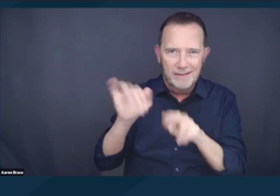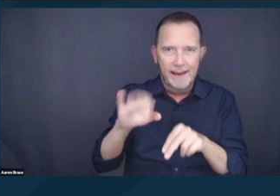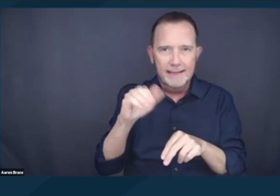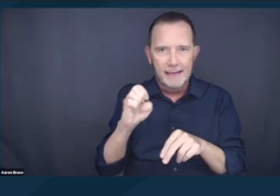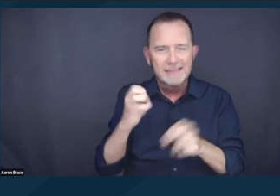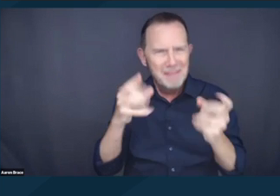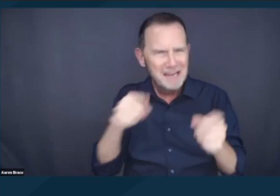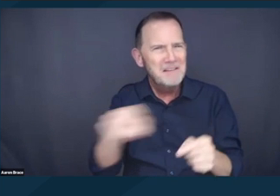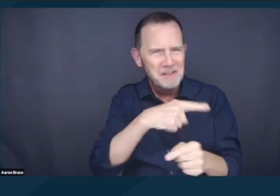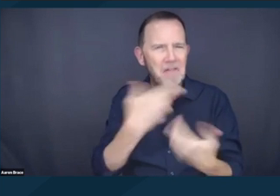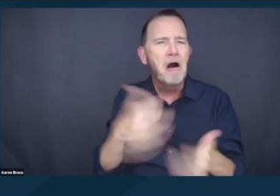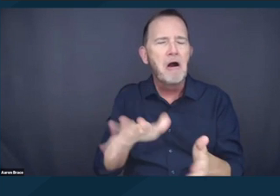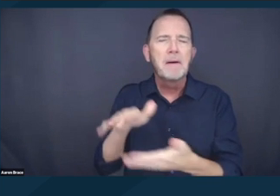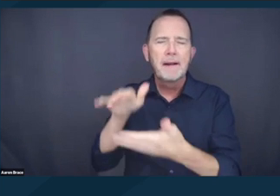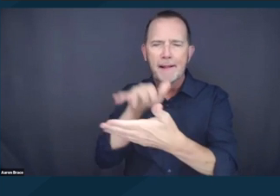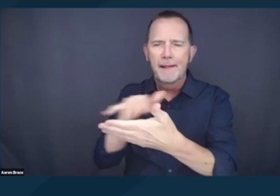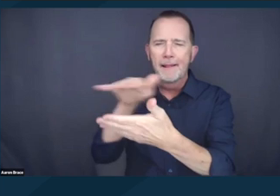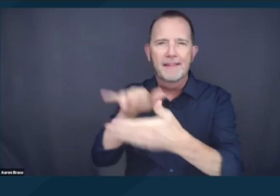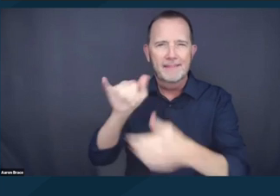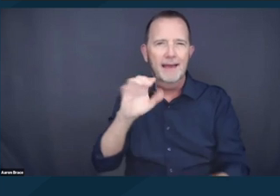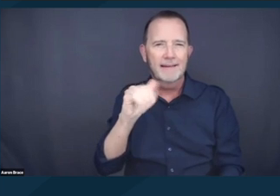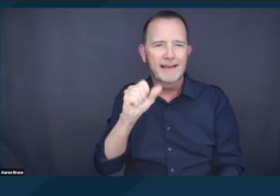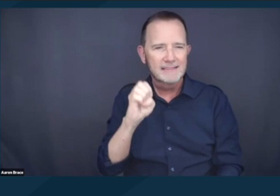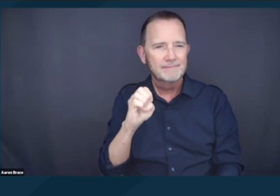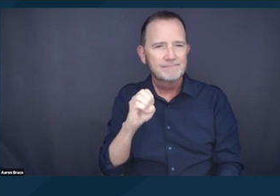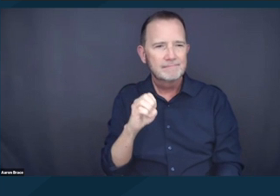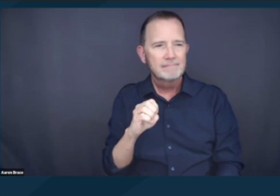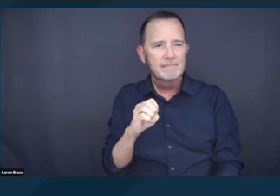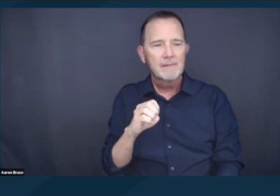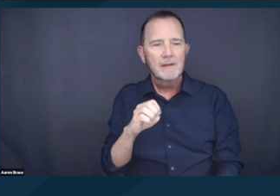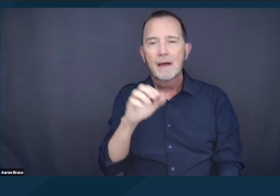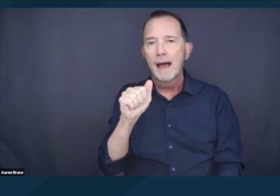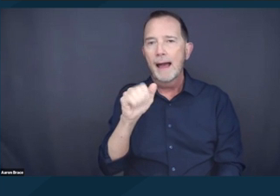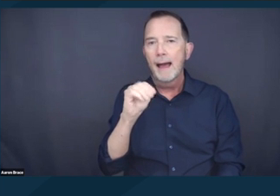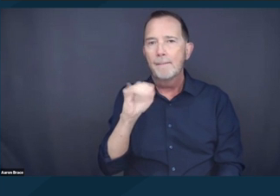know a lot about the case. Over 40 amicus briefs or friend of the court briefs